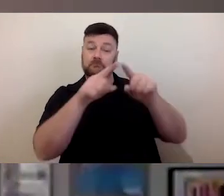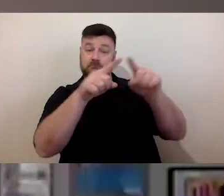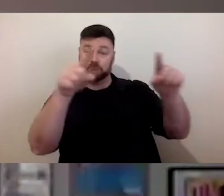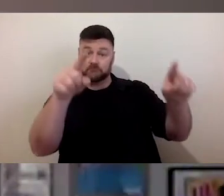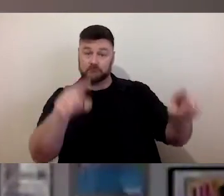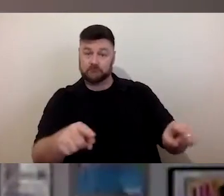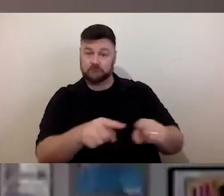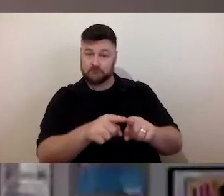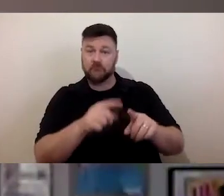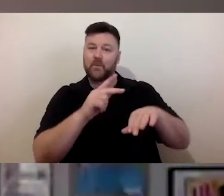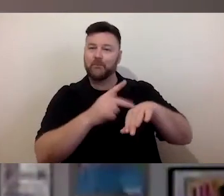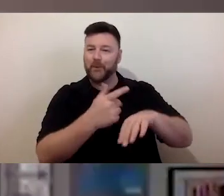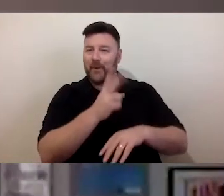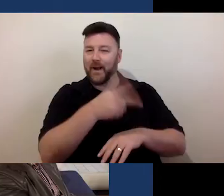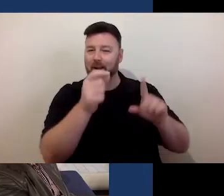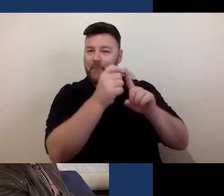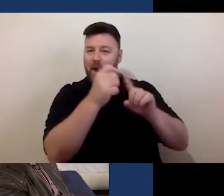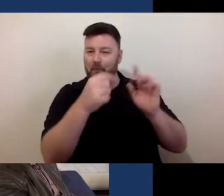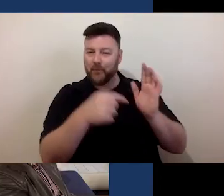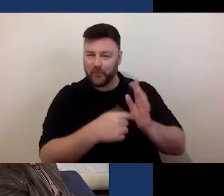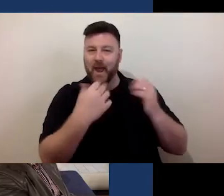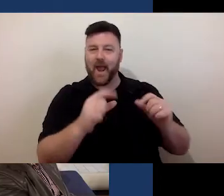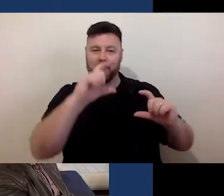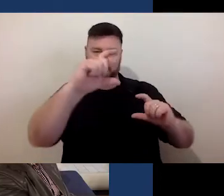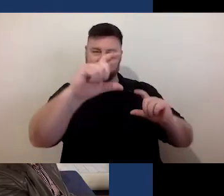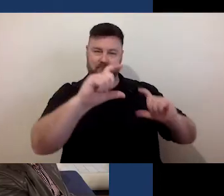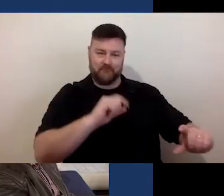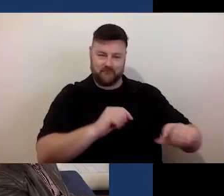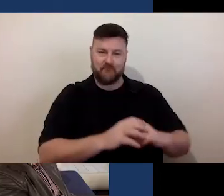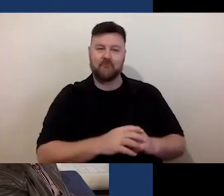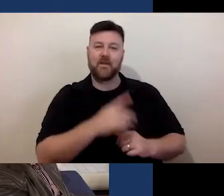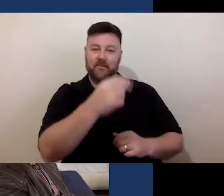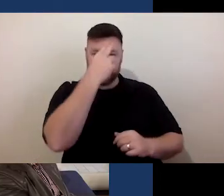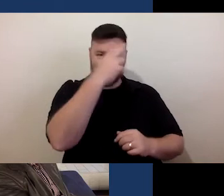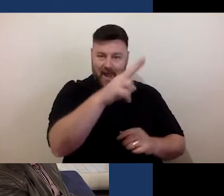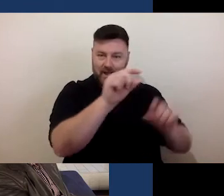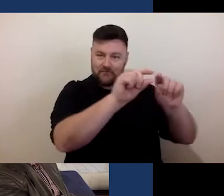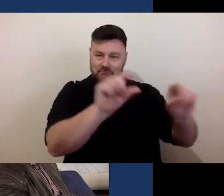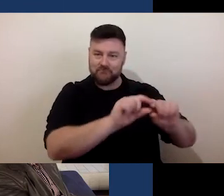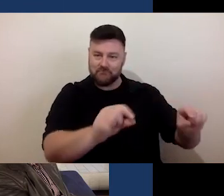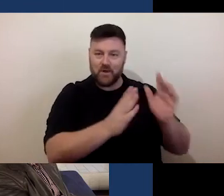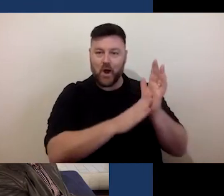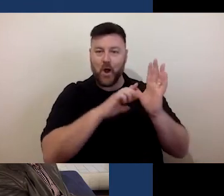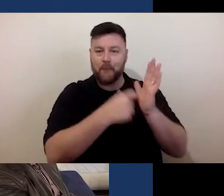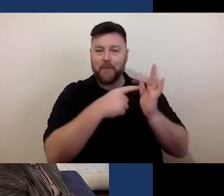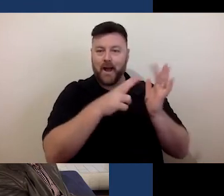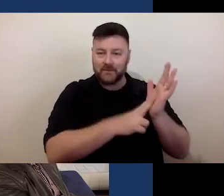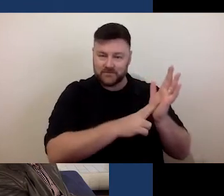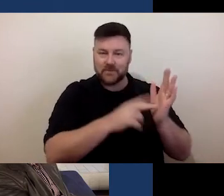slide to introduce our guest speakers. There is a title to introduce both Martin and Jody, next to their headshots - both square